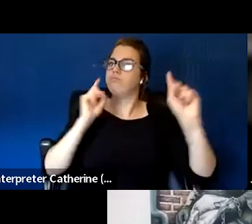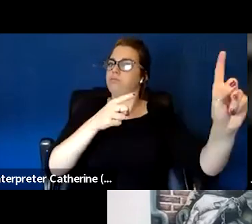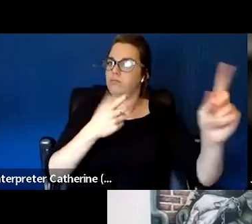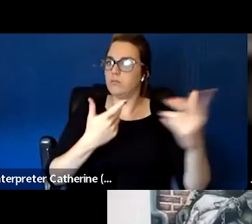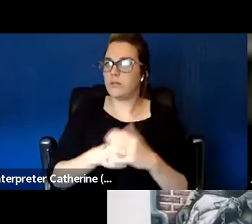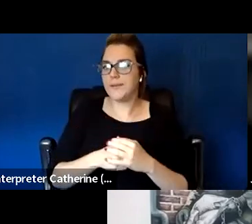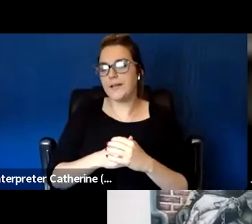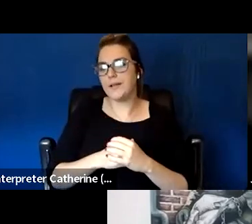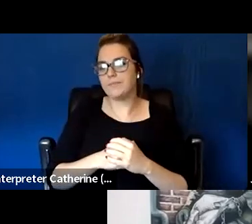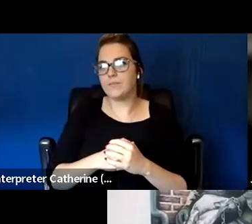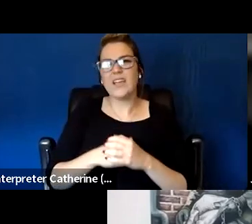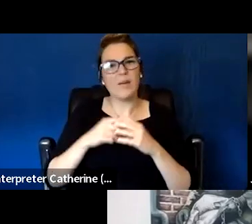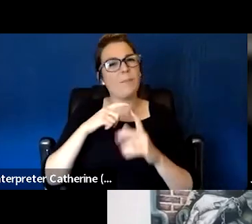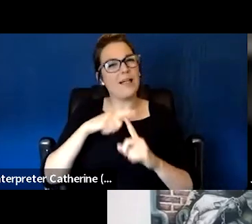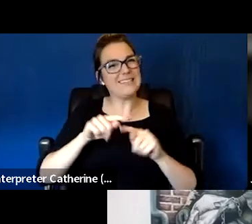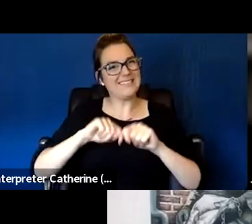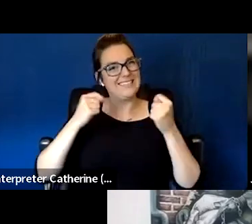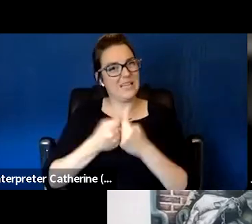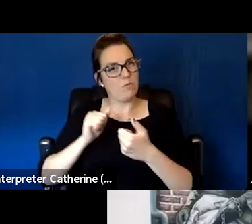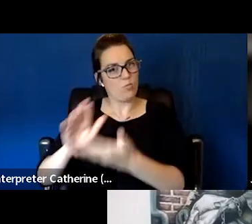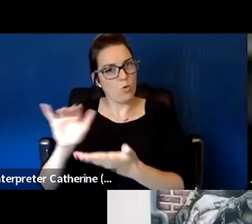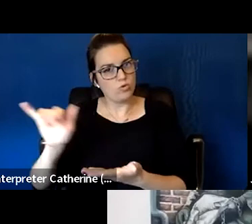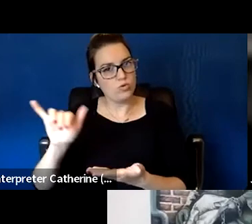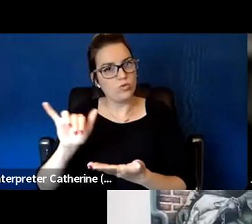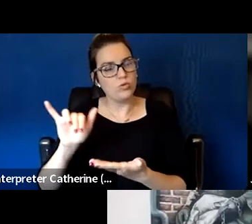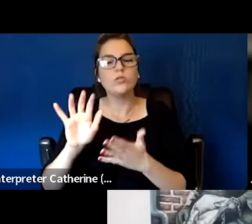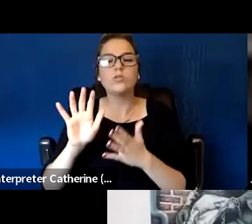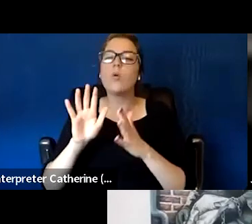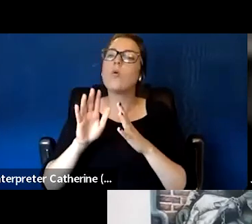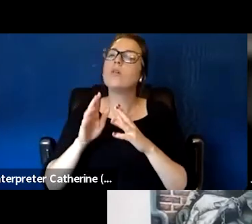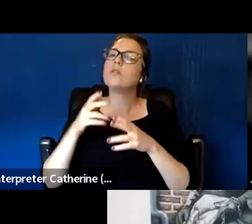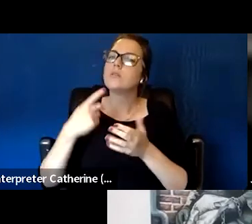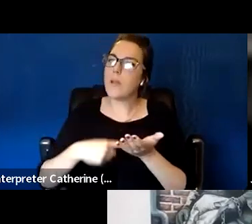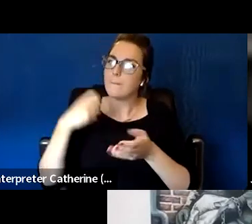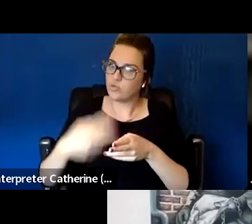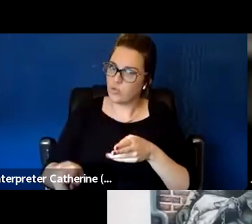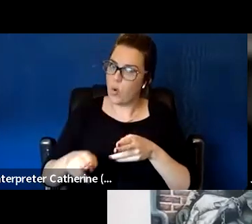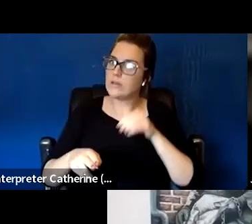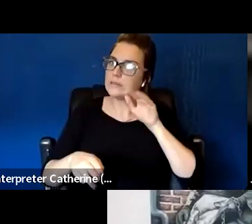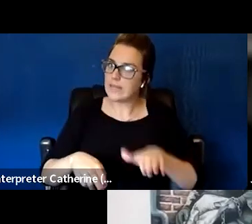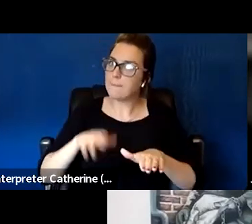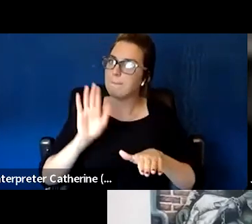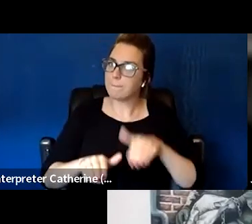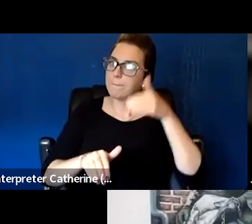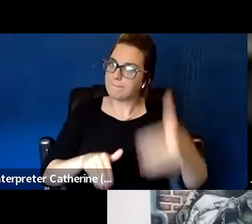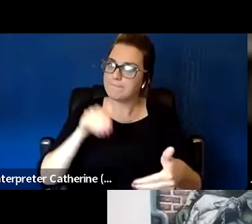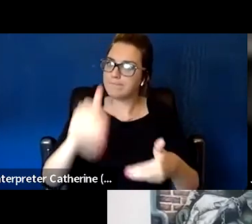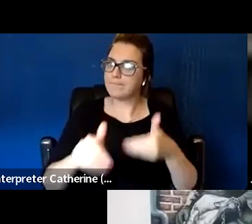So I really say it's taking those baby steps of engagement, assessing and small little goals that they could work on